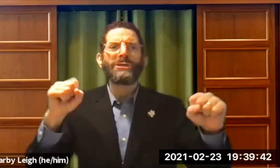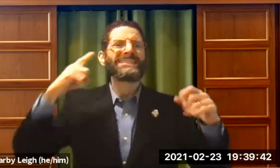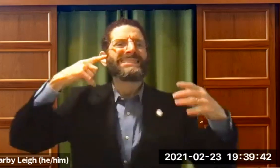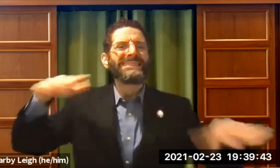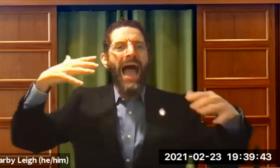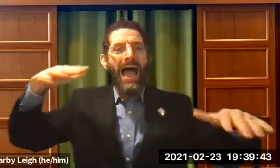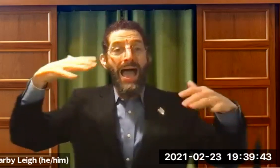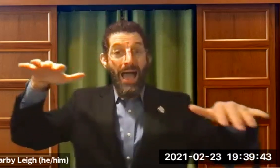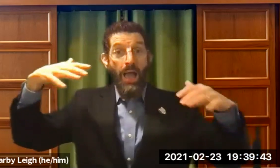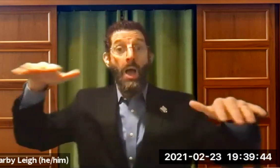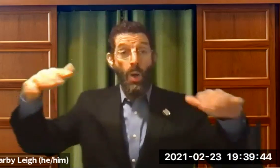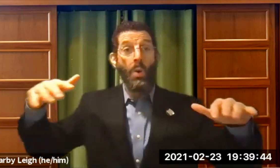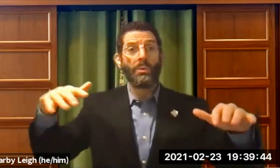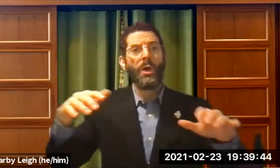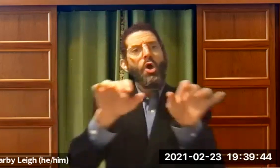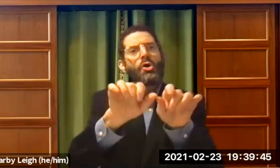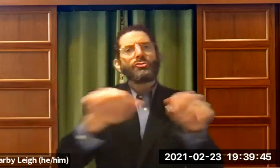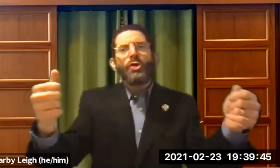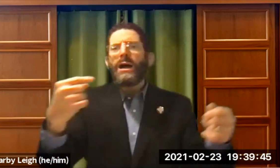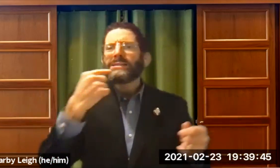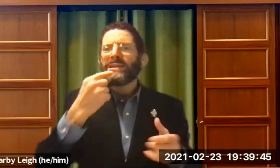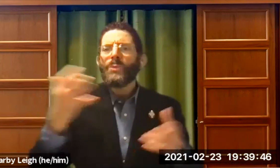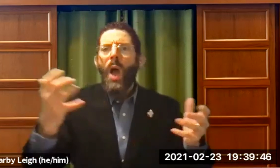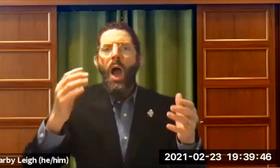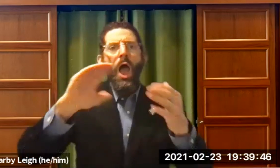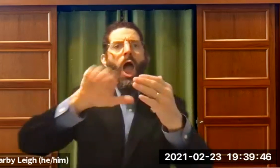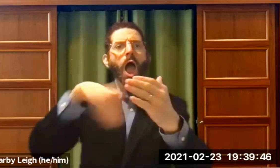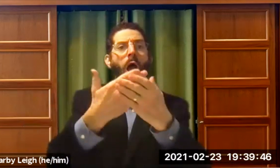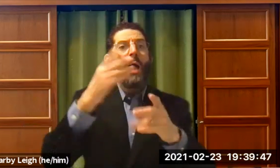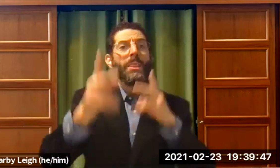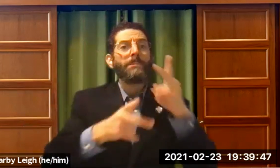, like thunder or sound or noise. And the